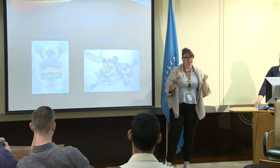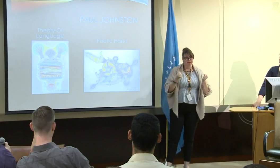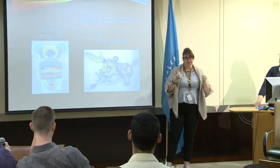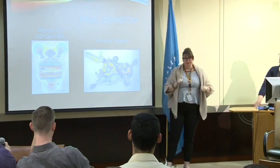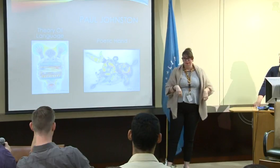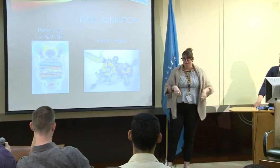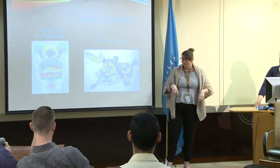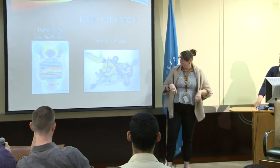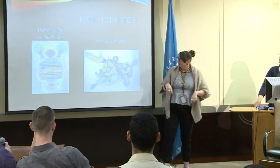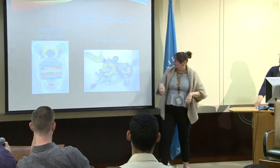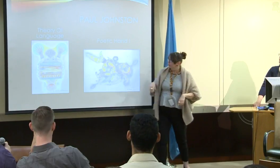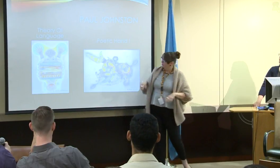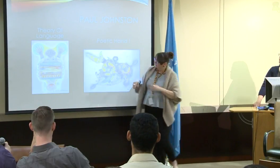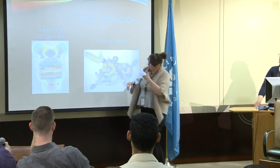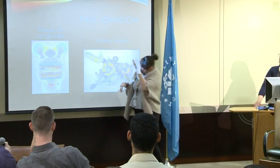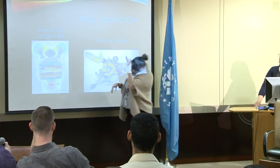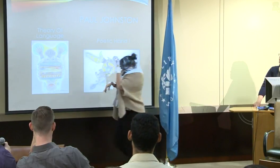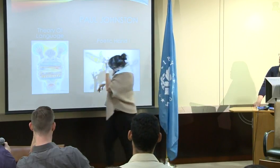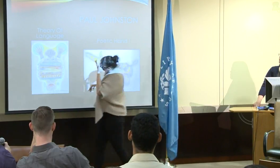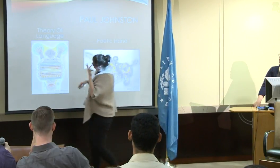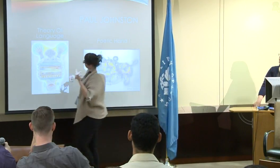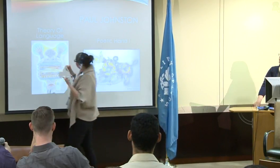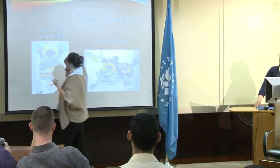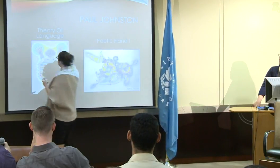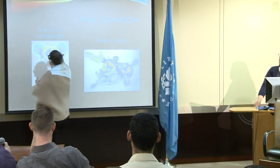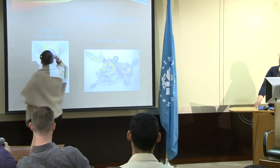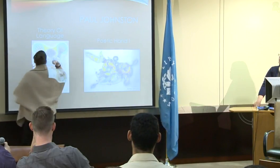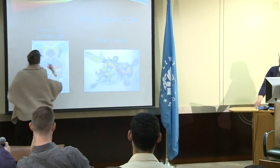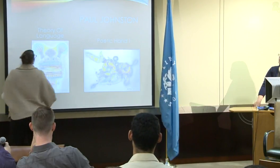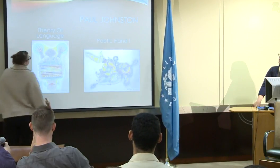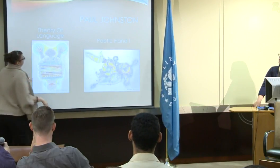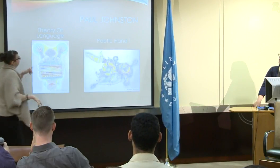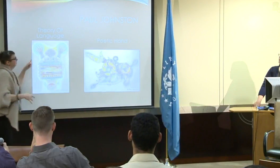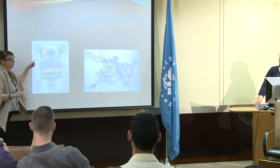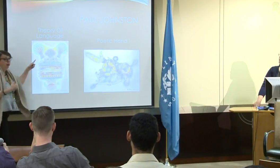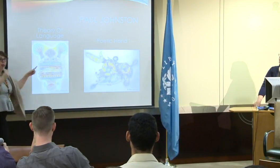It really focuses on the beauty of American Sign Language.